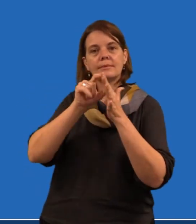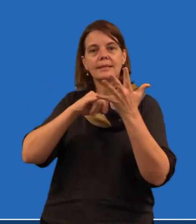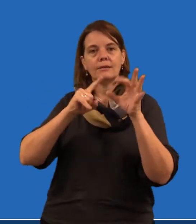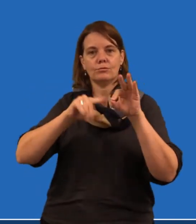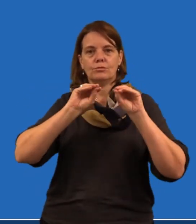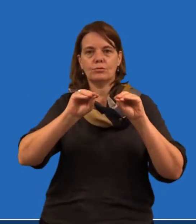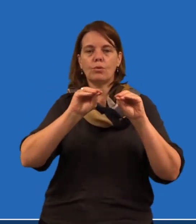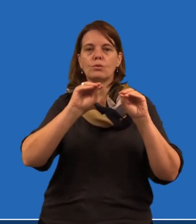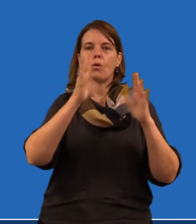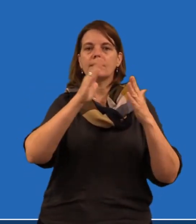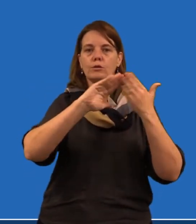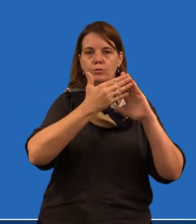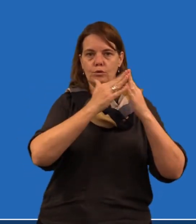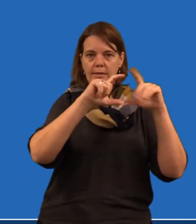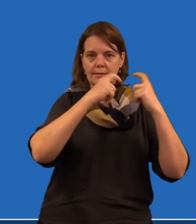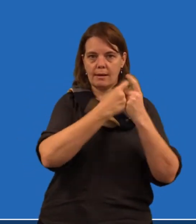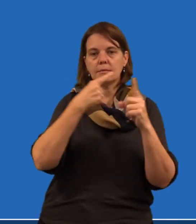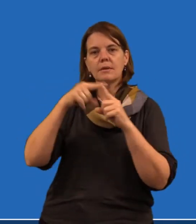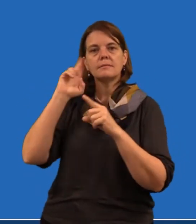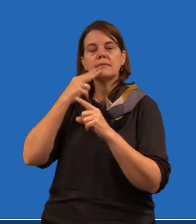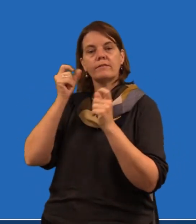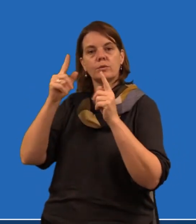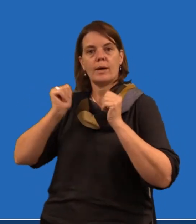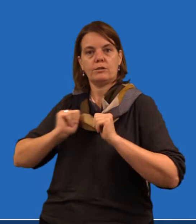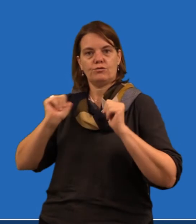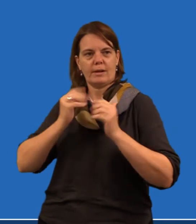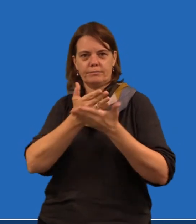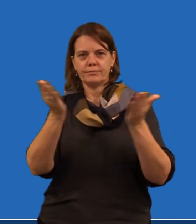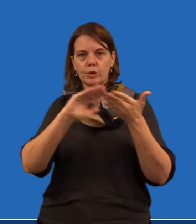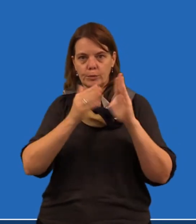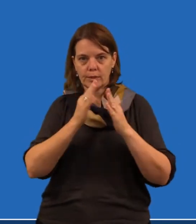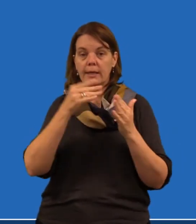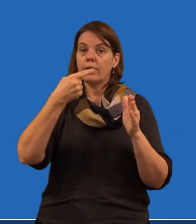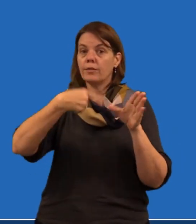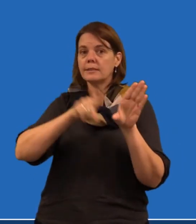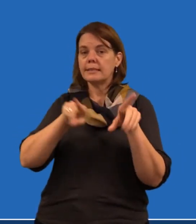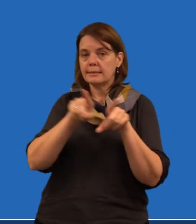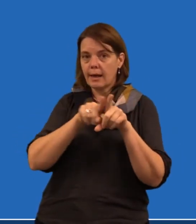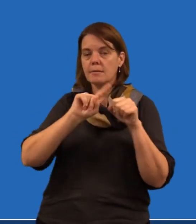For many years DSQ has taught Auslan community classes as well as provided deafness awareness training to the community.